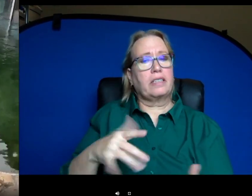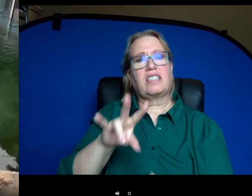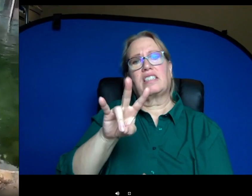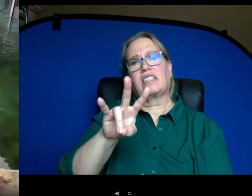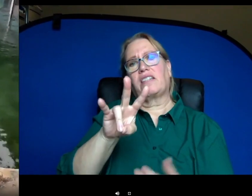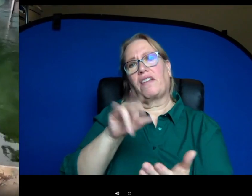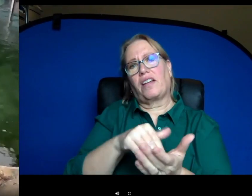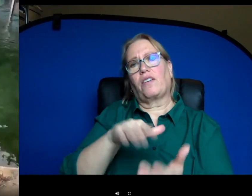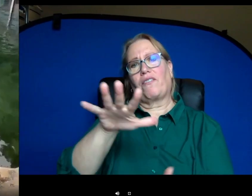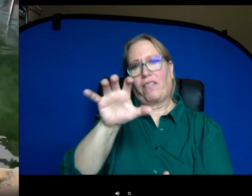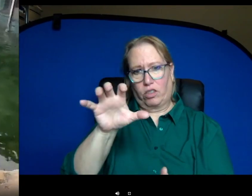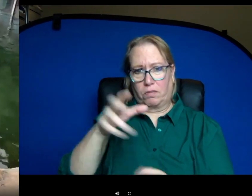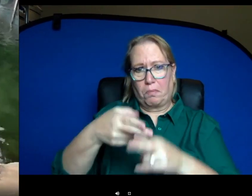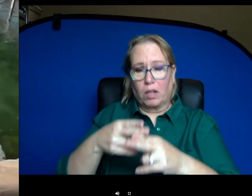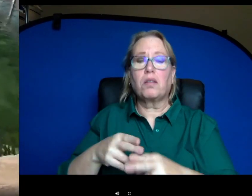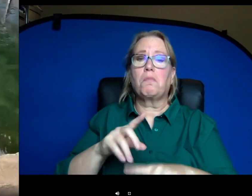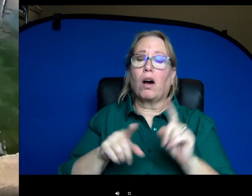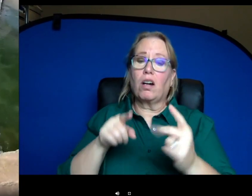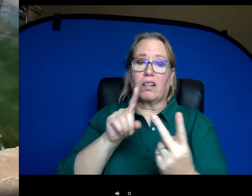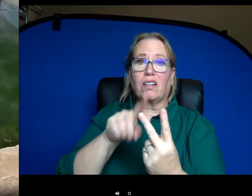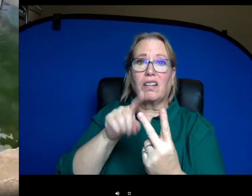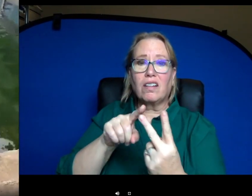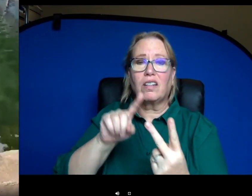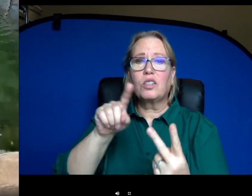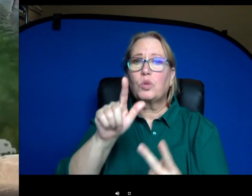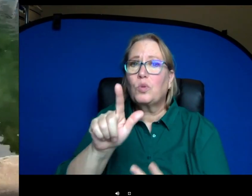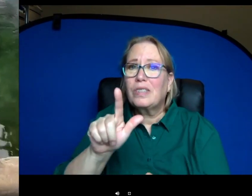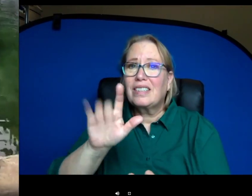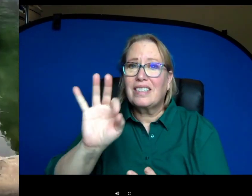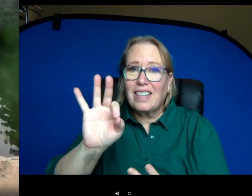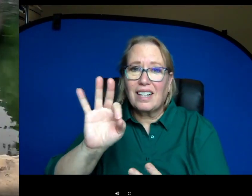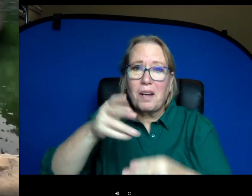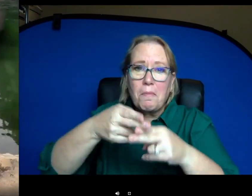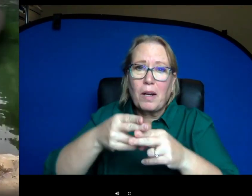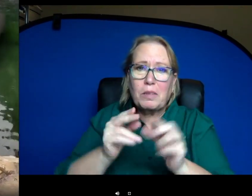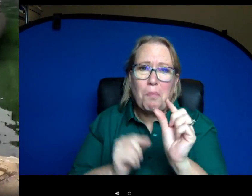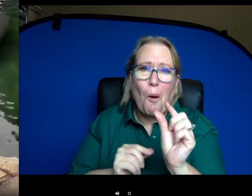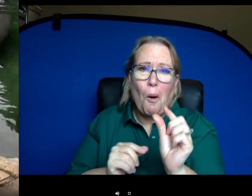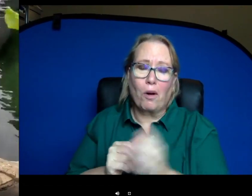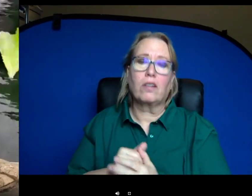pounds when they're born but Fiona was only 29 pounds. Uh their gestation is eight